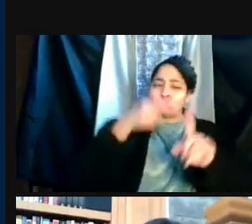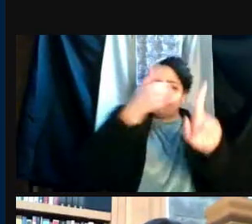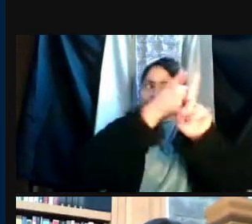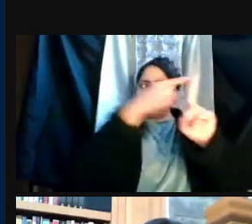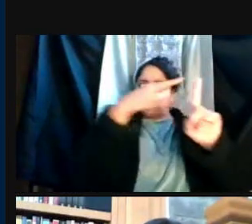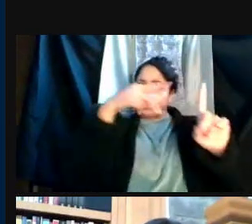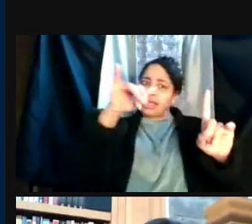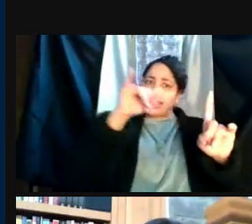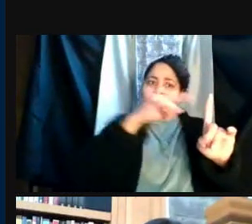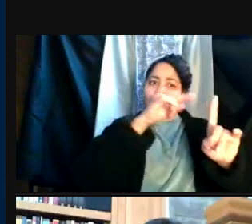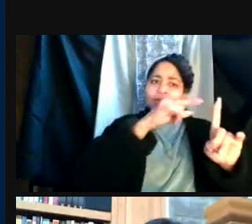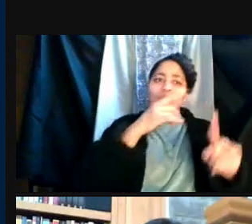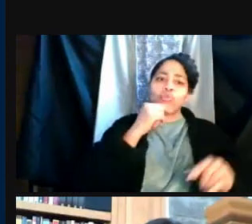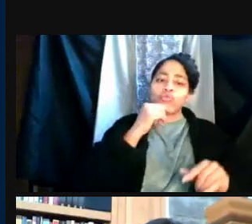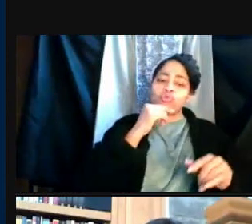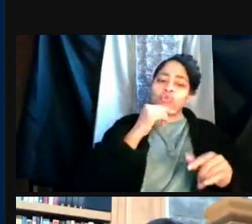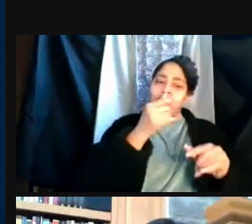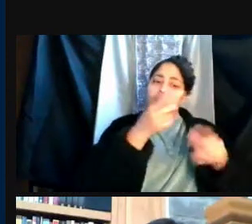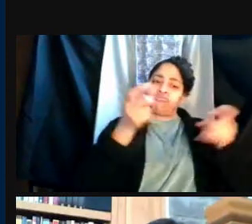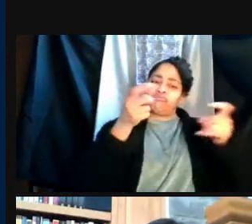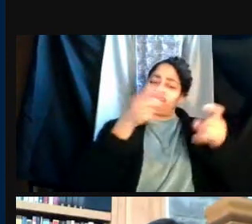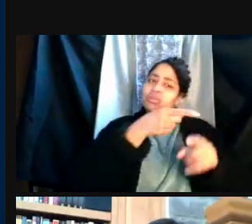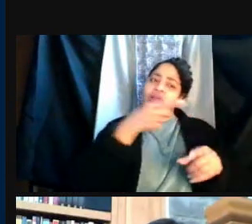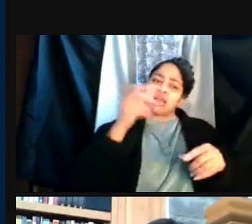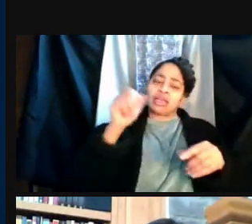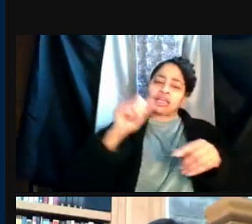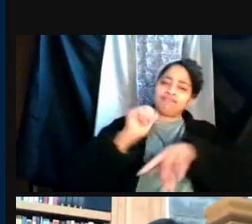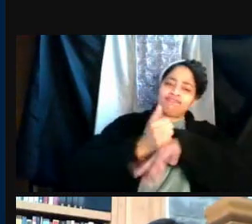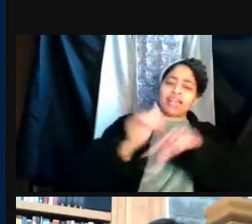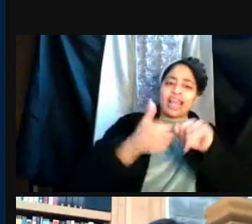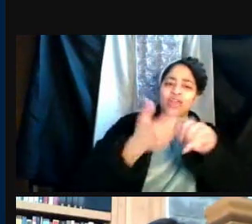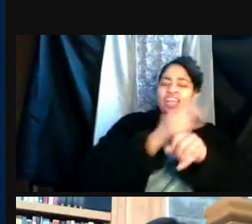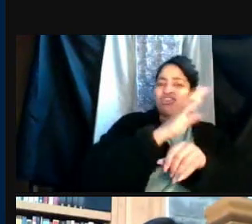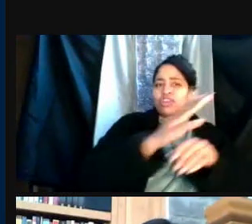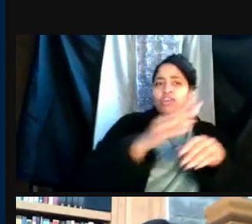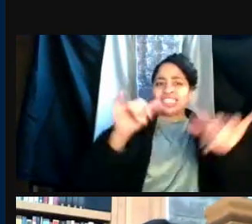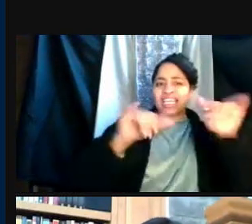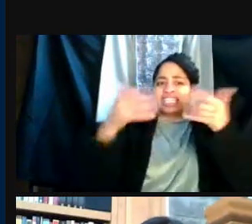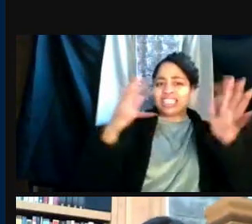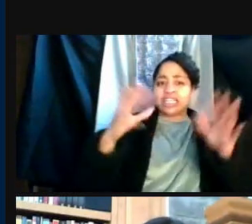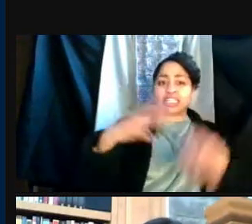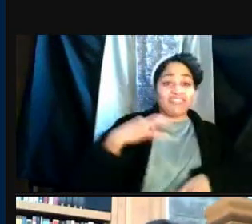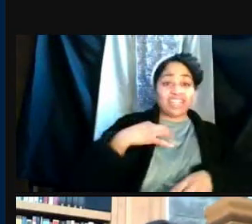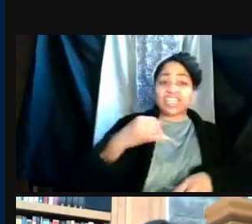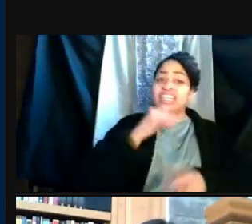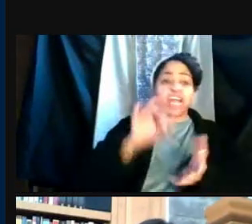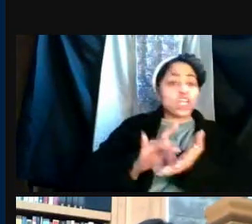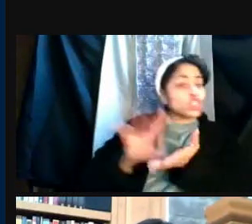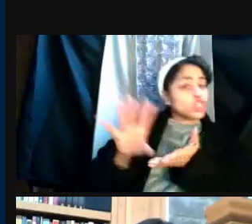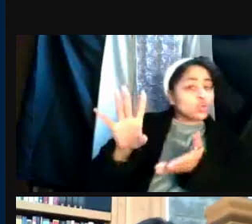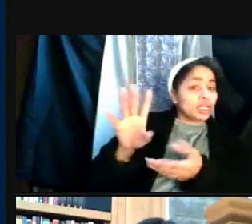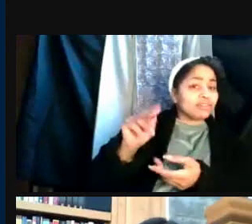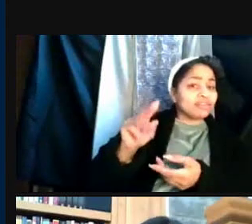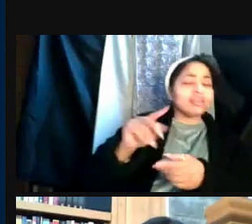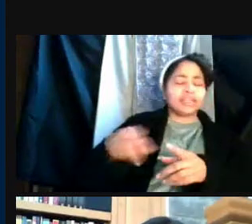how they most appropriately get their science done during this time. So volunteers aren't particularly excluded. They're treated like the rest of our researchers are.